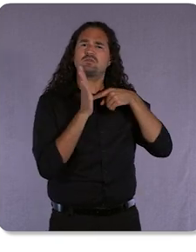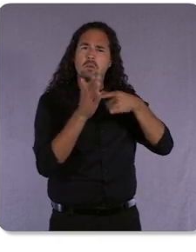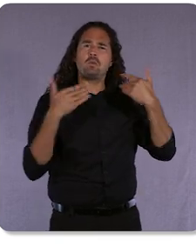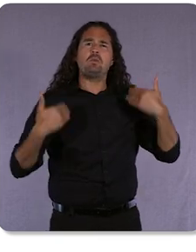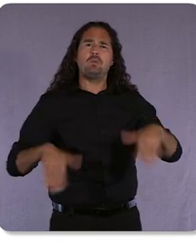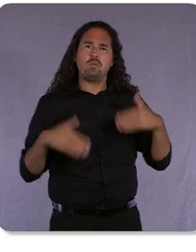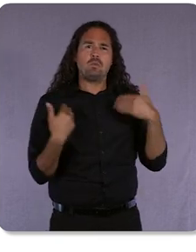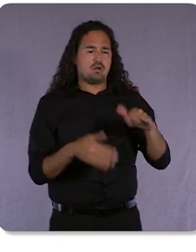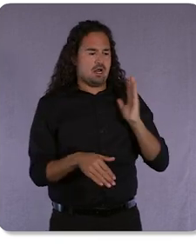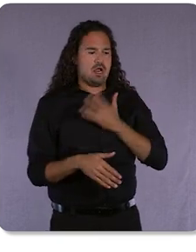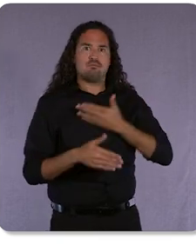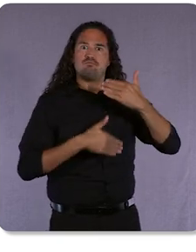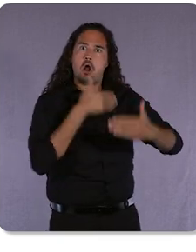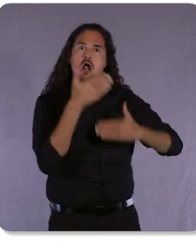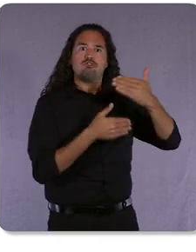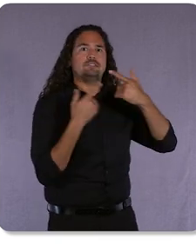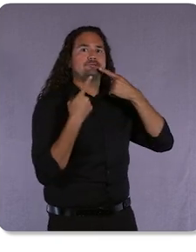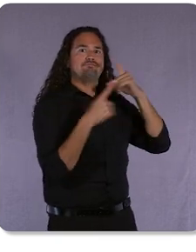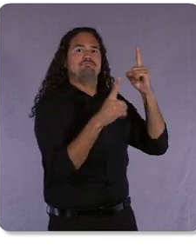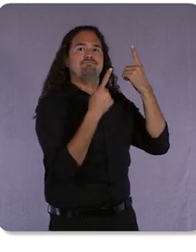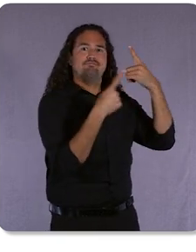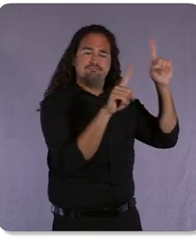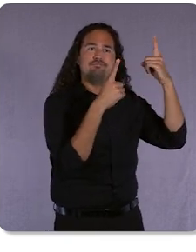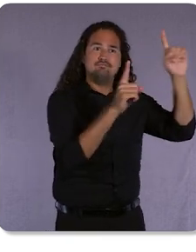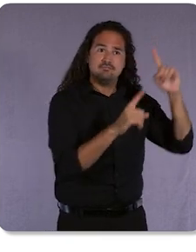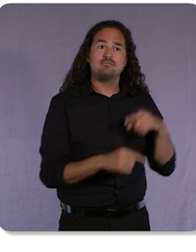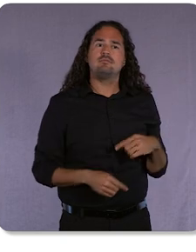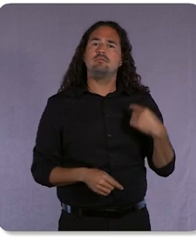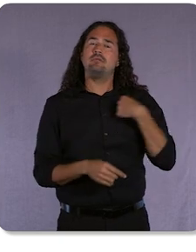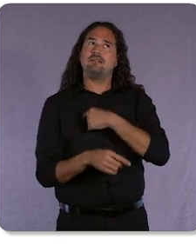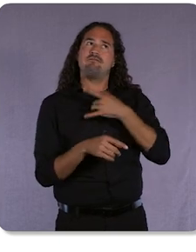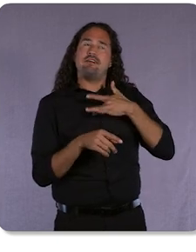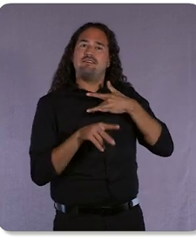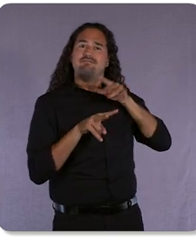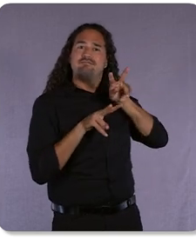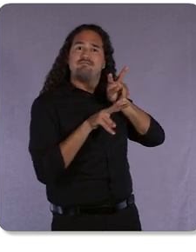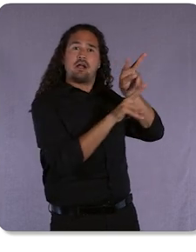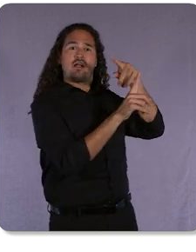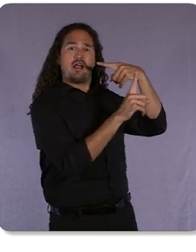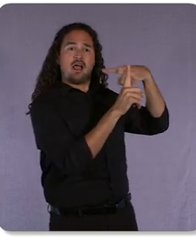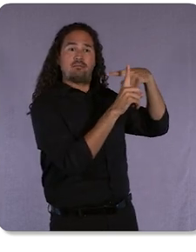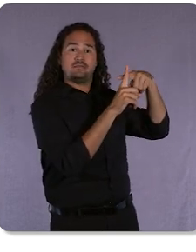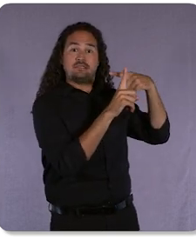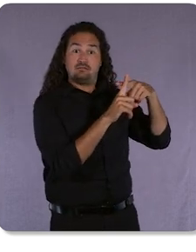be optimistic. It’s far from the only reason. Yes, there are real concerns about the overall